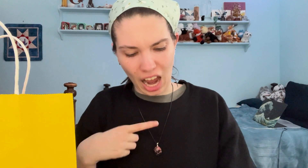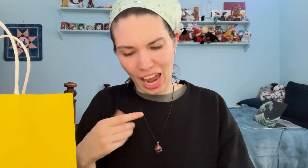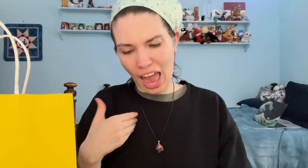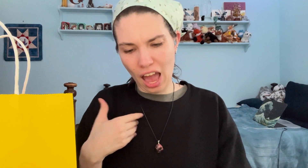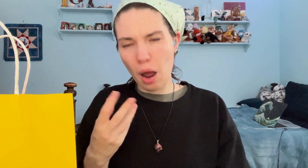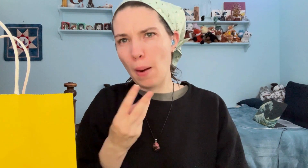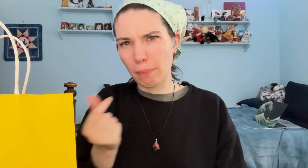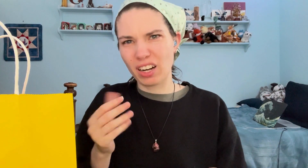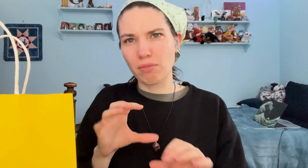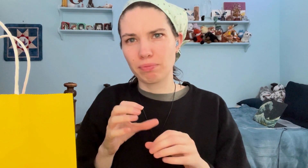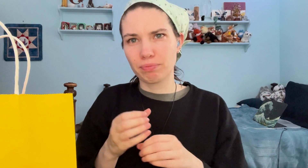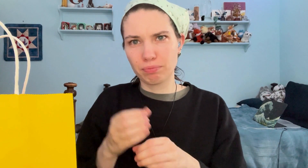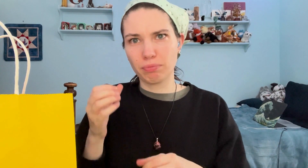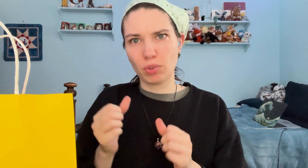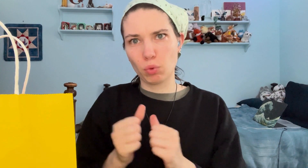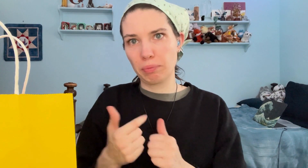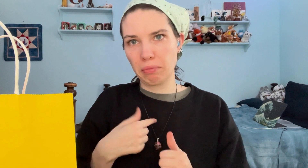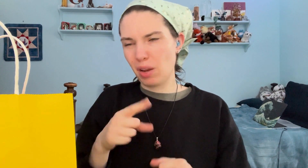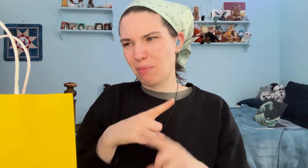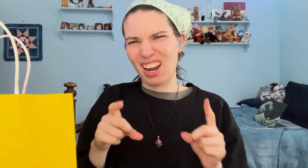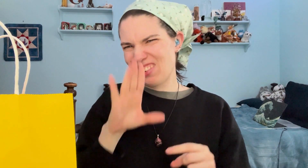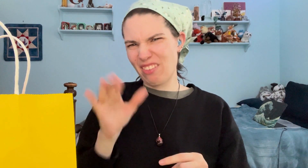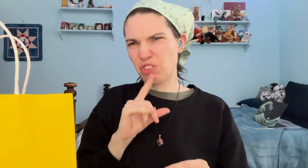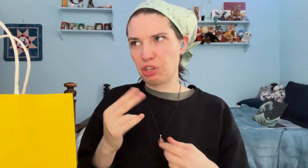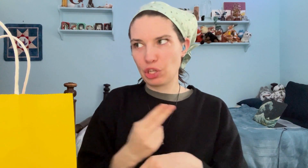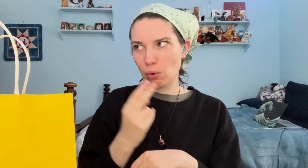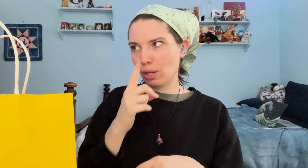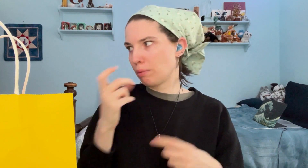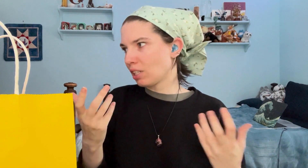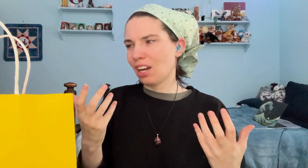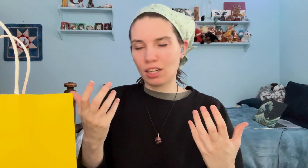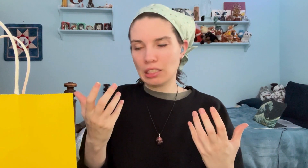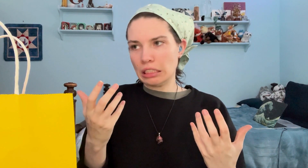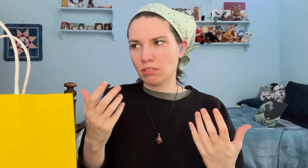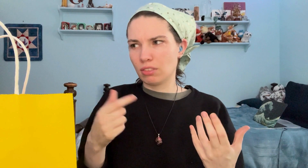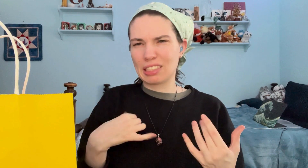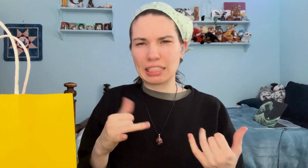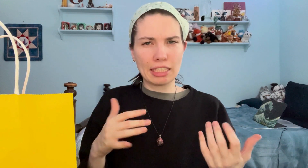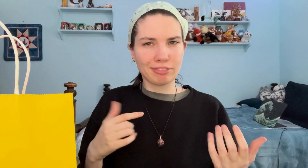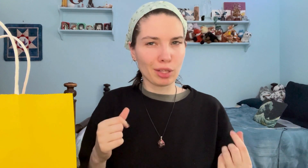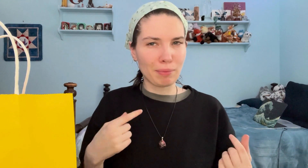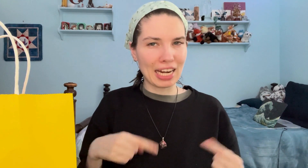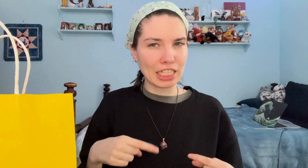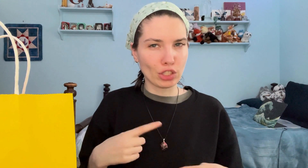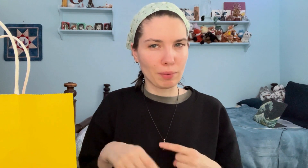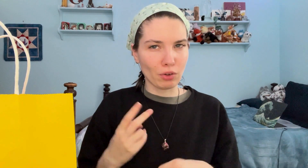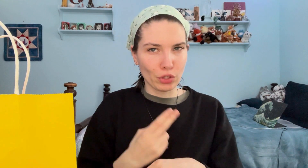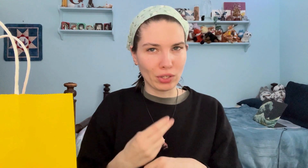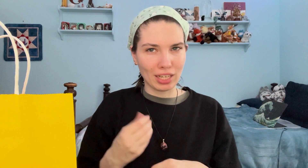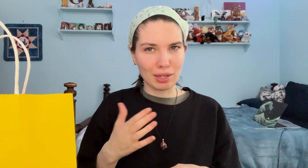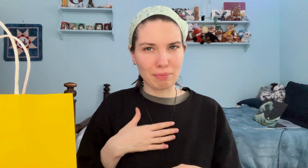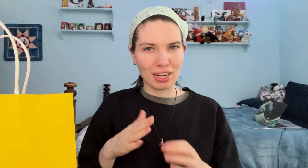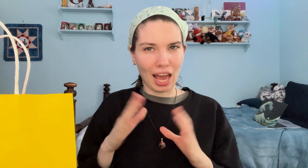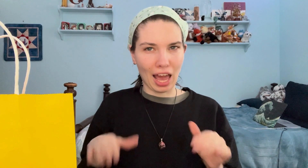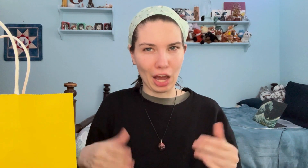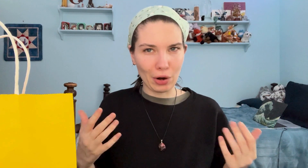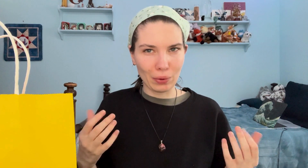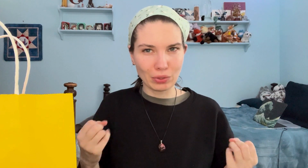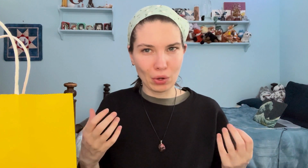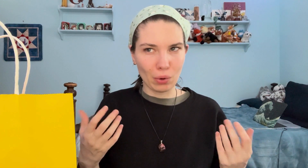I have a bunch of smudges with me, but I never really use them because... I'm still a bit anxious about using them in my house, so...